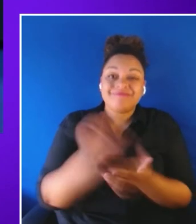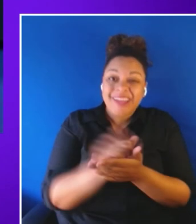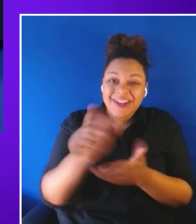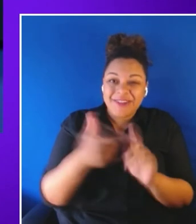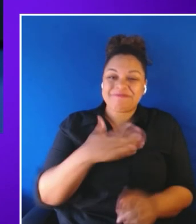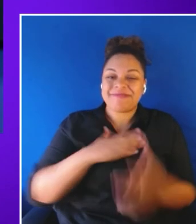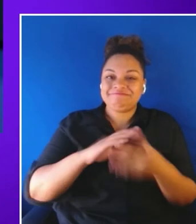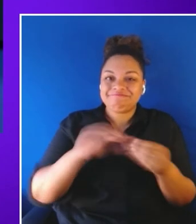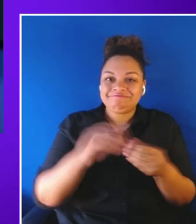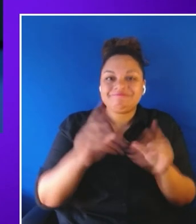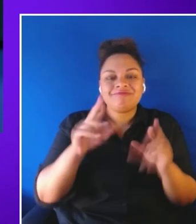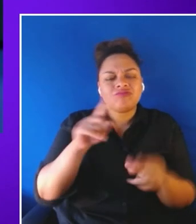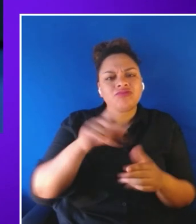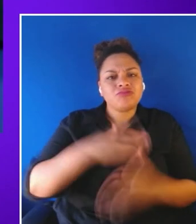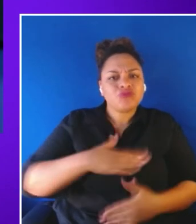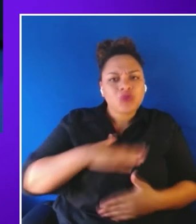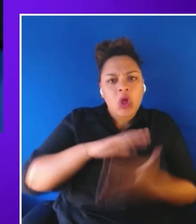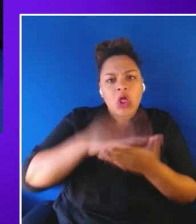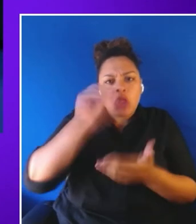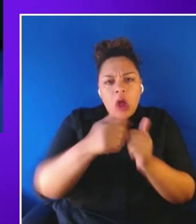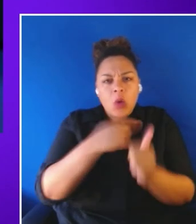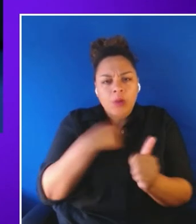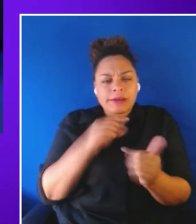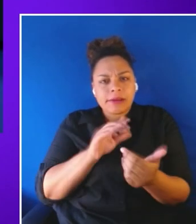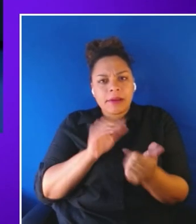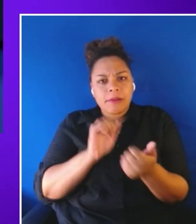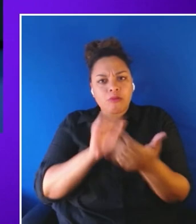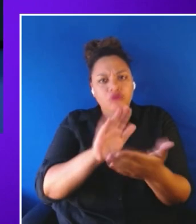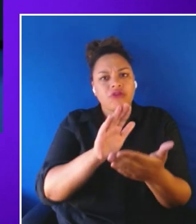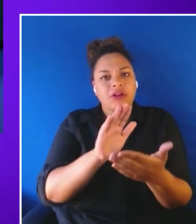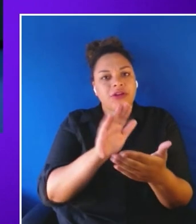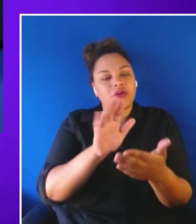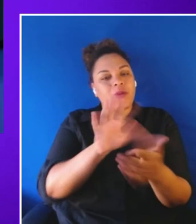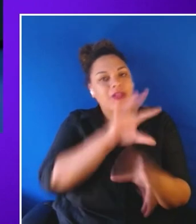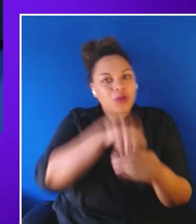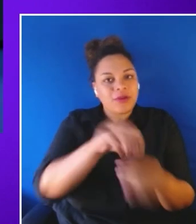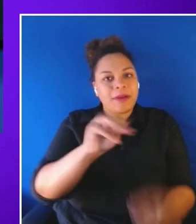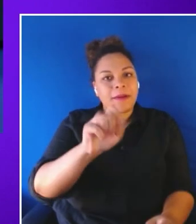are approaching the inclusive metaverse. The examples that we have provided can be used as an